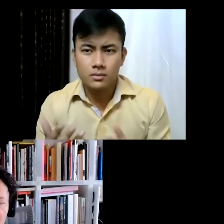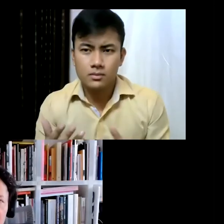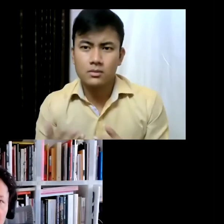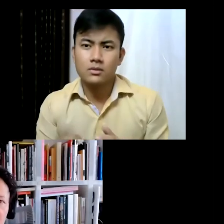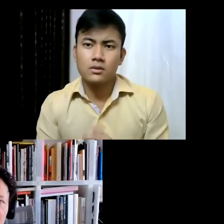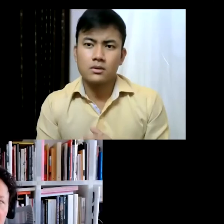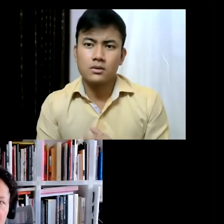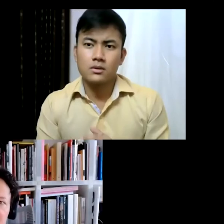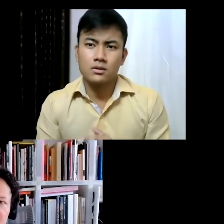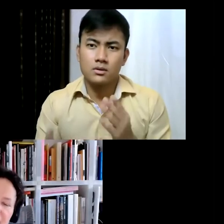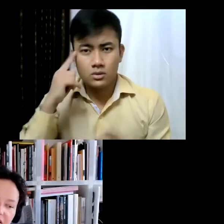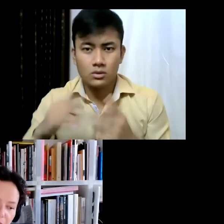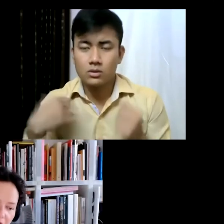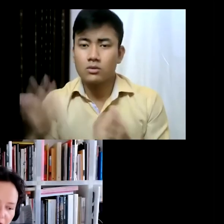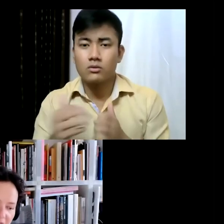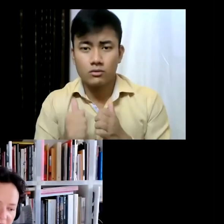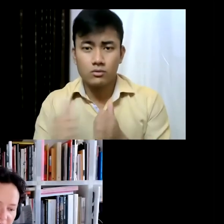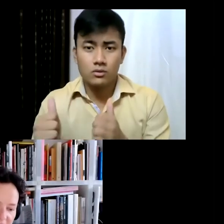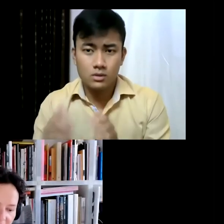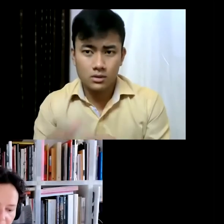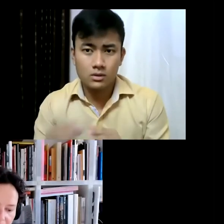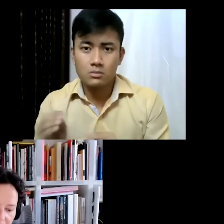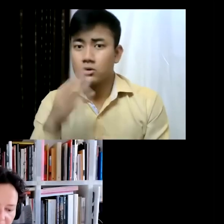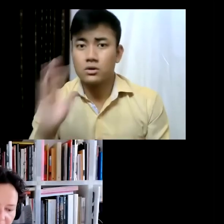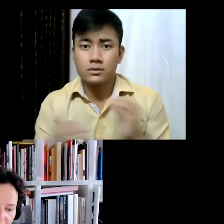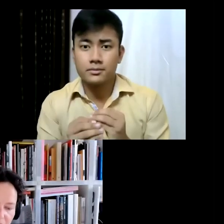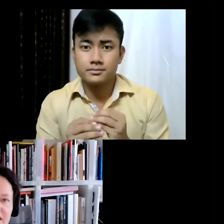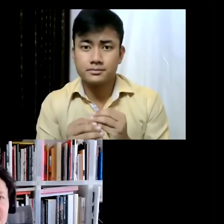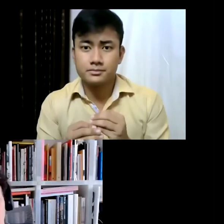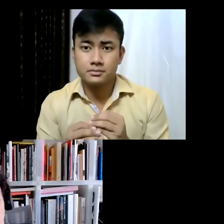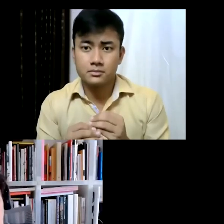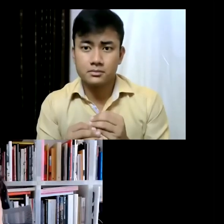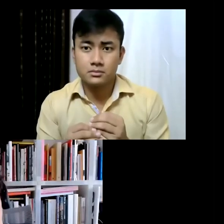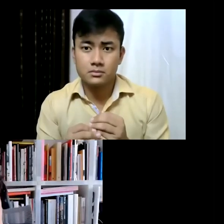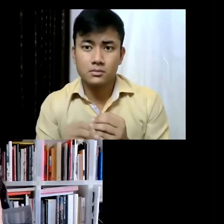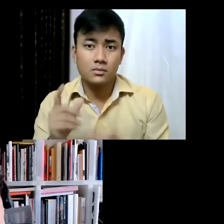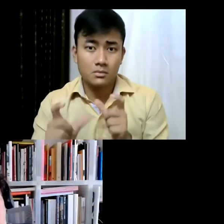the career... and something important for us is that, with the exception of the video work,